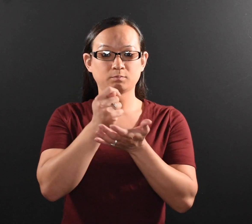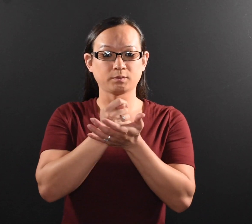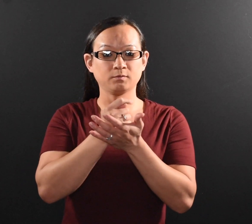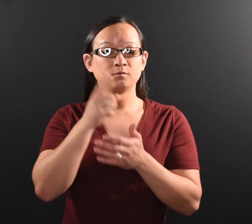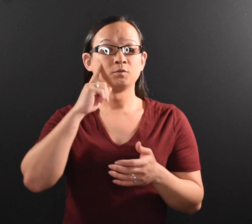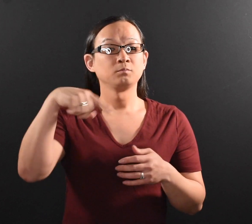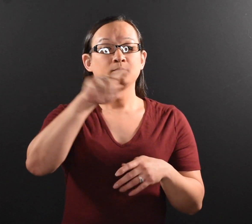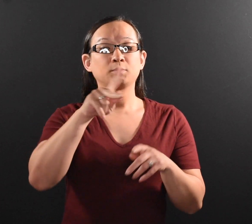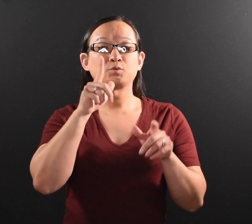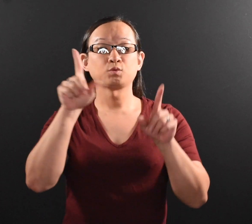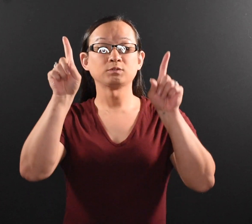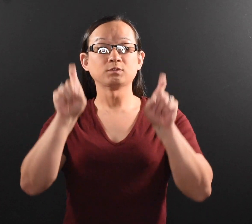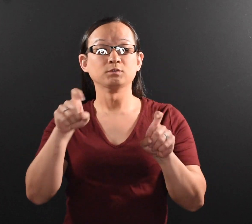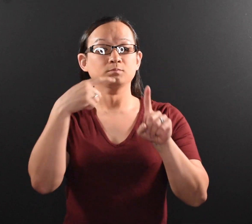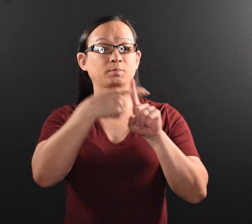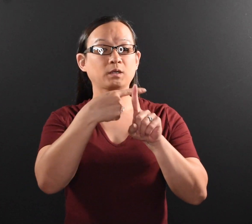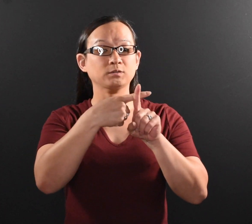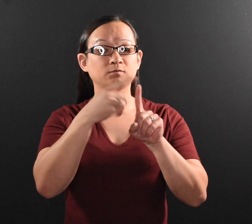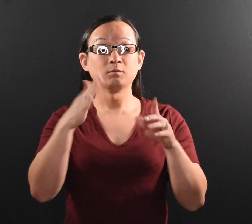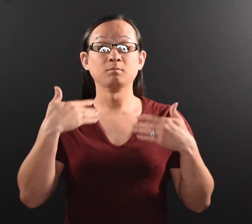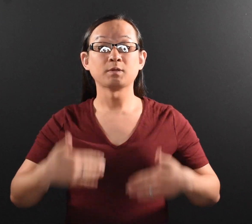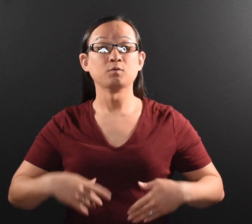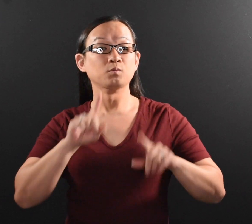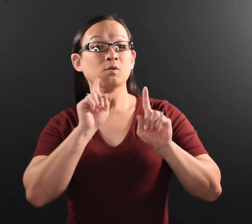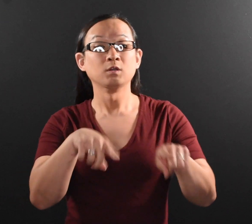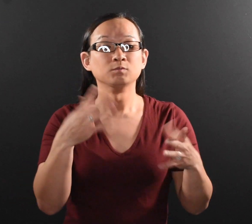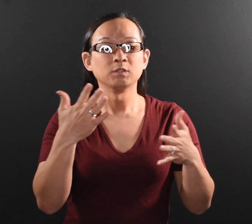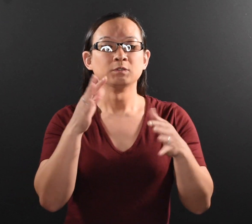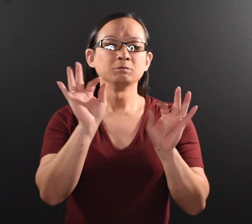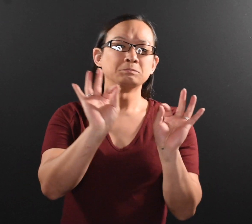are for people who test positive and have mild to moderate symptoms.